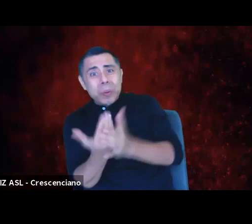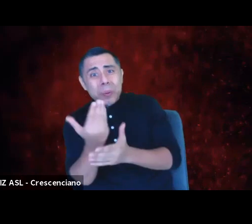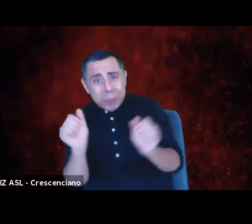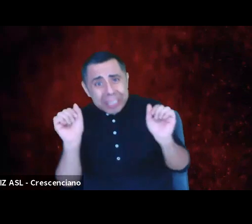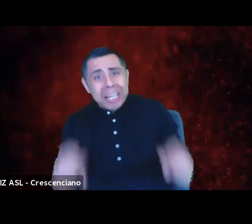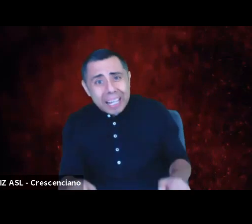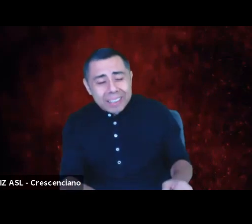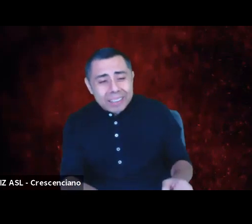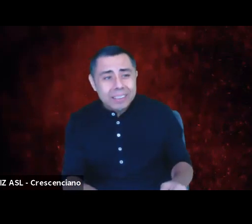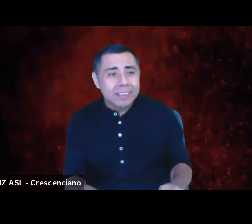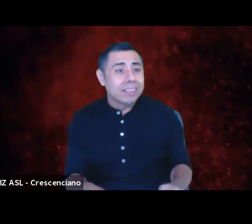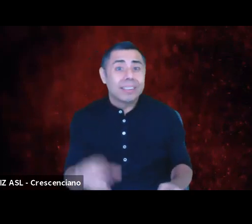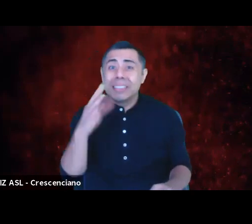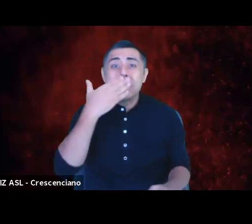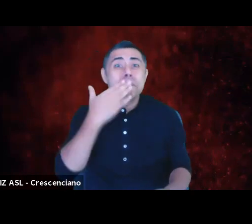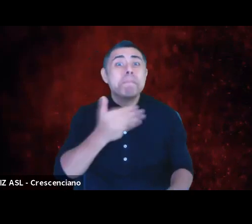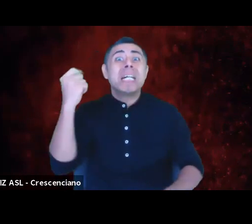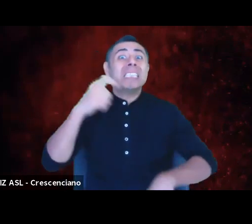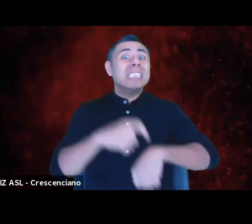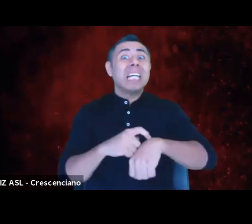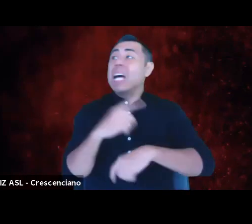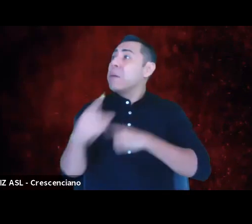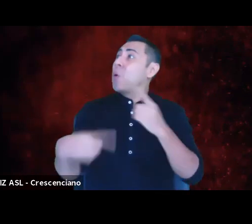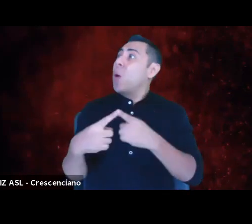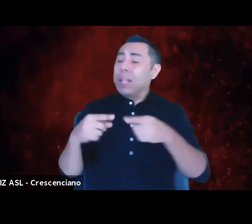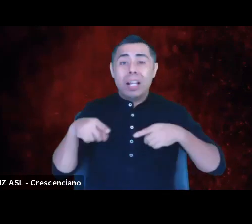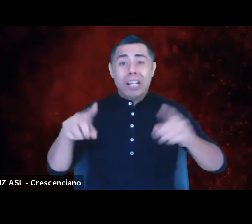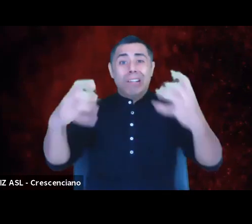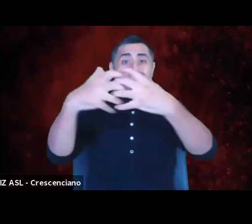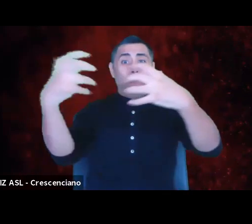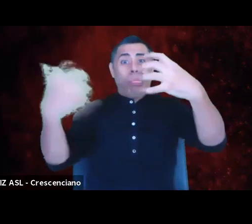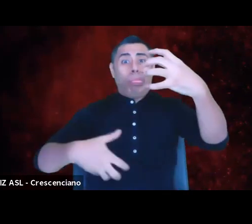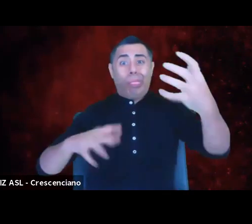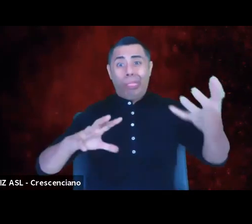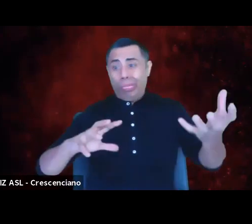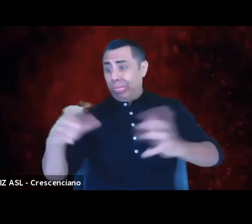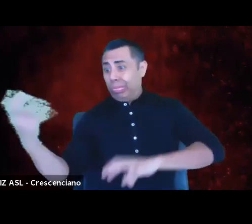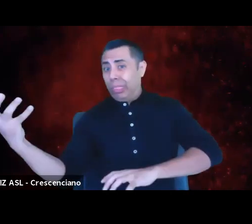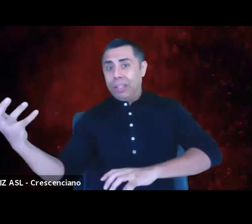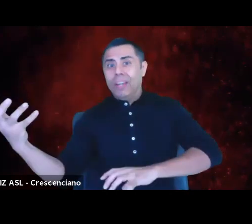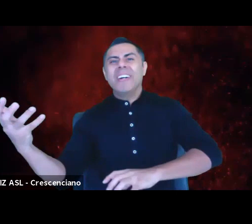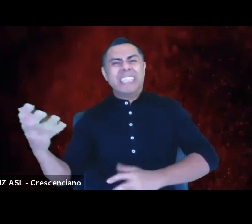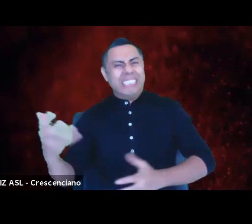And there's no better time to do it than when things fall apart, when the dam is breaking,